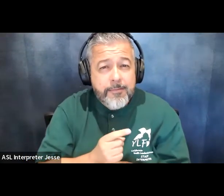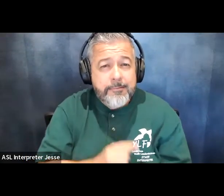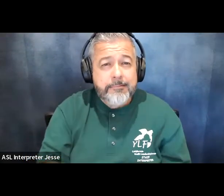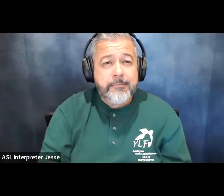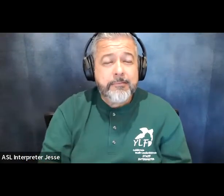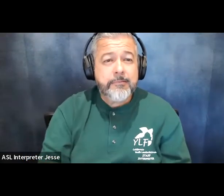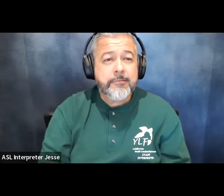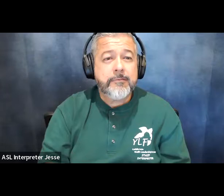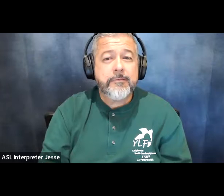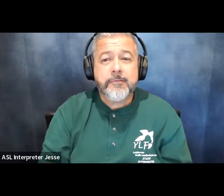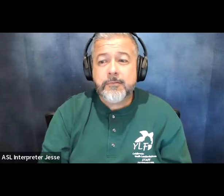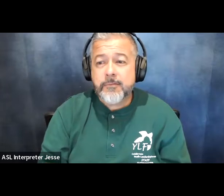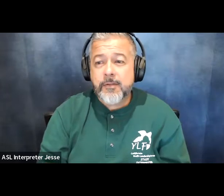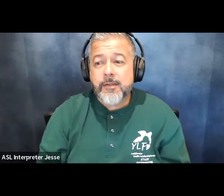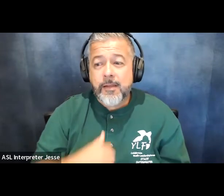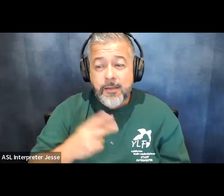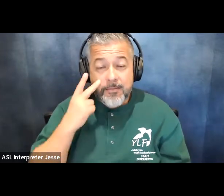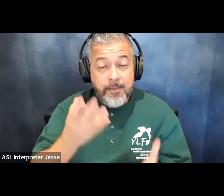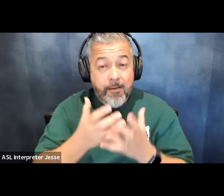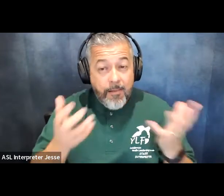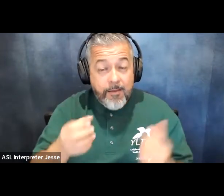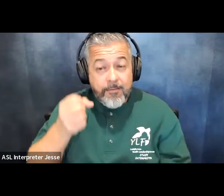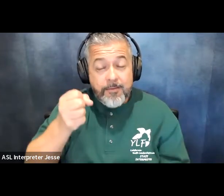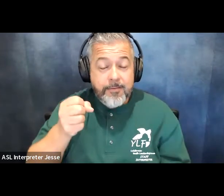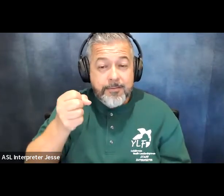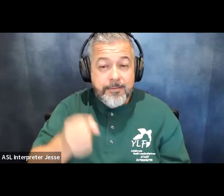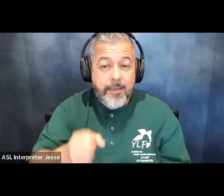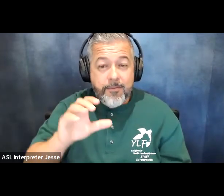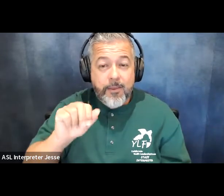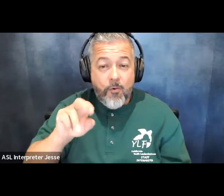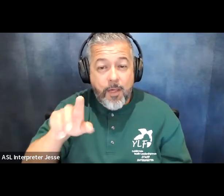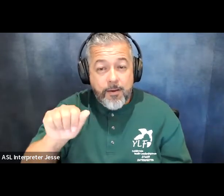i got a lot of south carolina in the house today illinois okay perfect